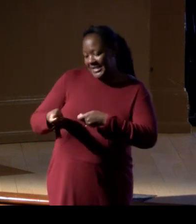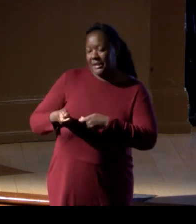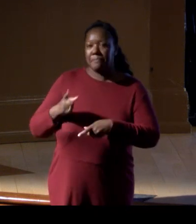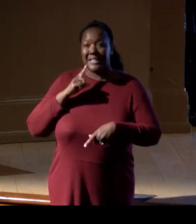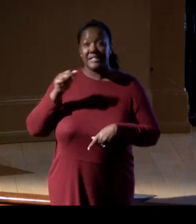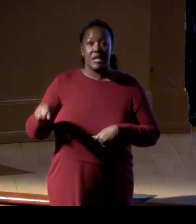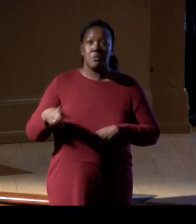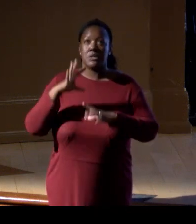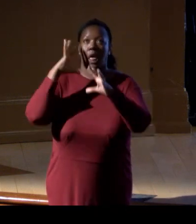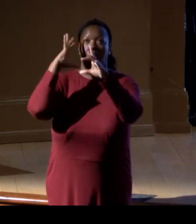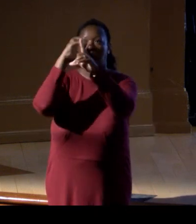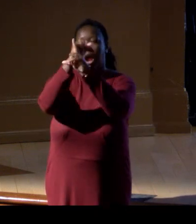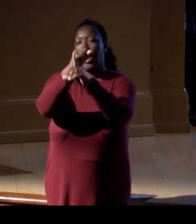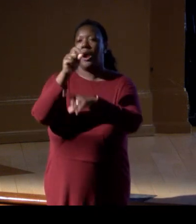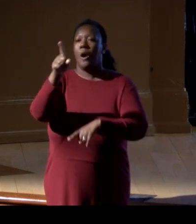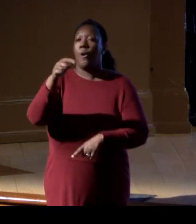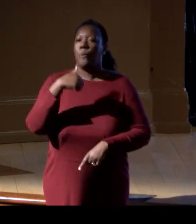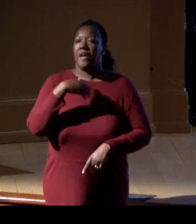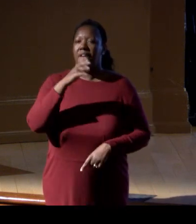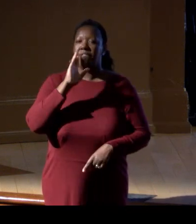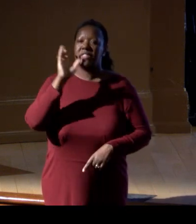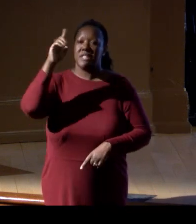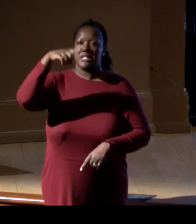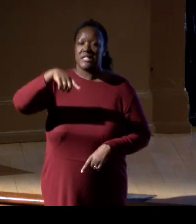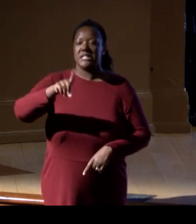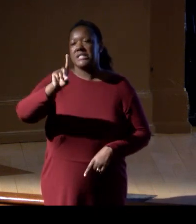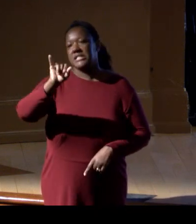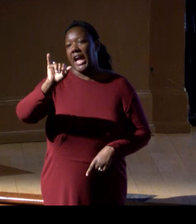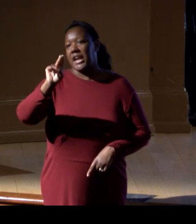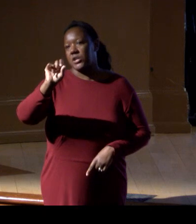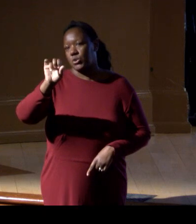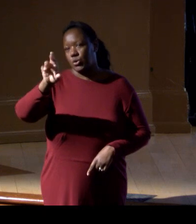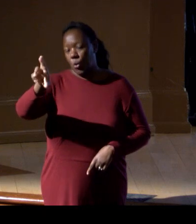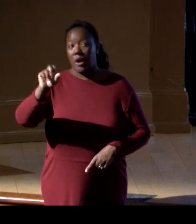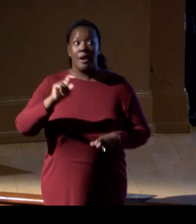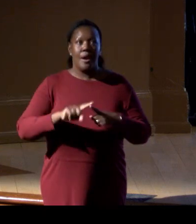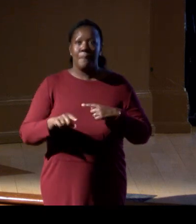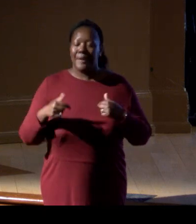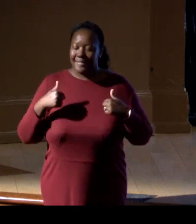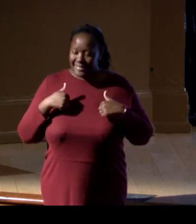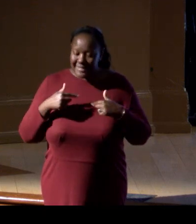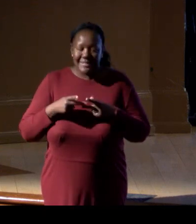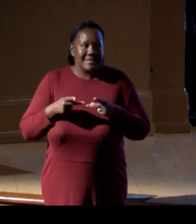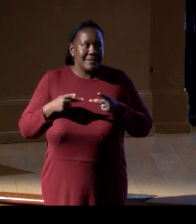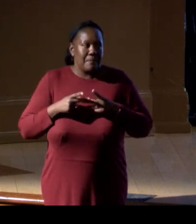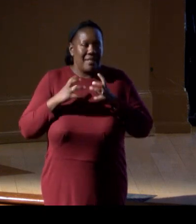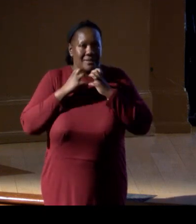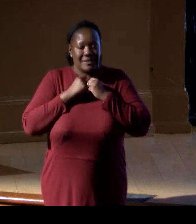but it'll always hold a special meaning to me because it's that enthusiasm of bringing people together